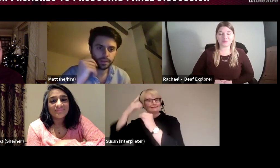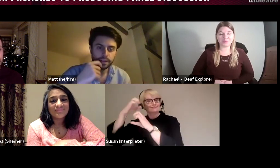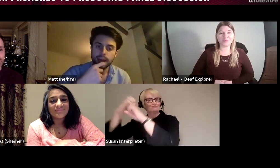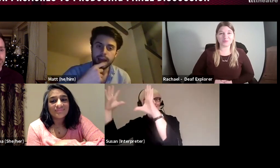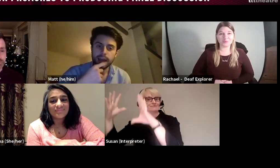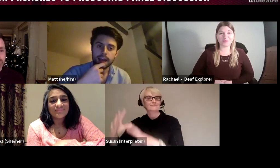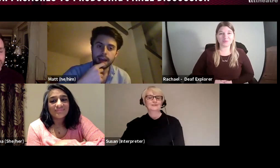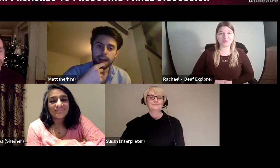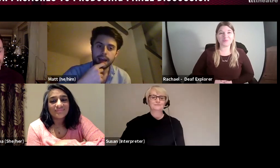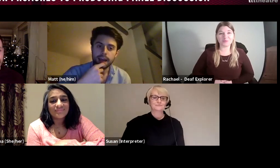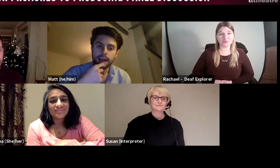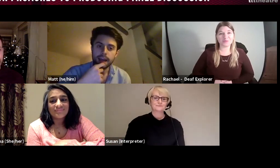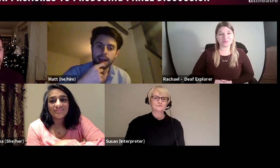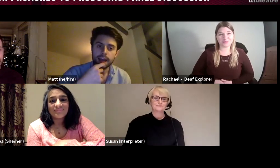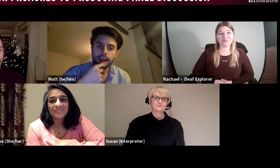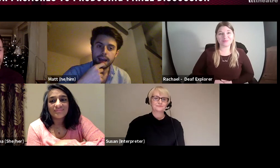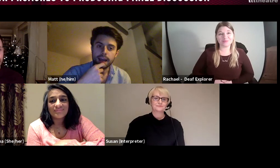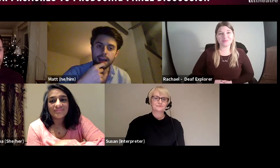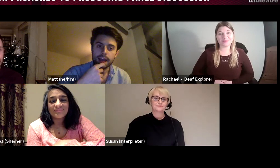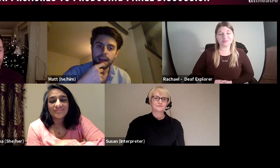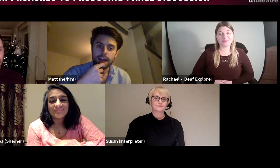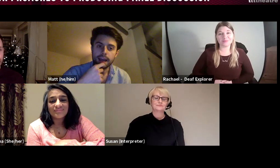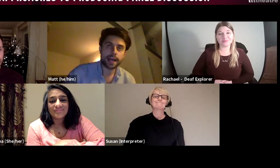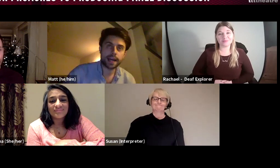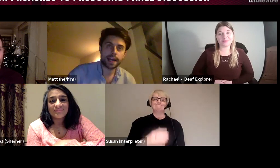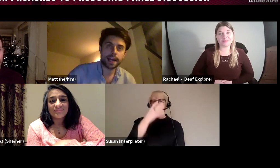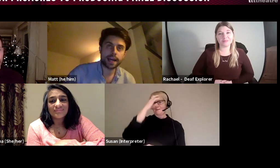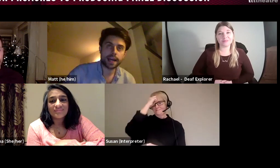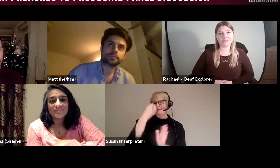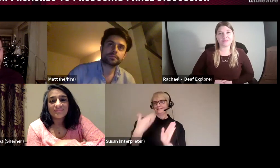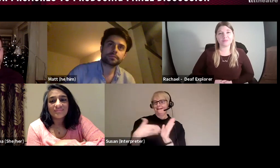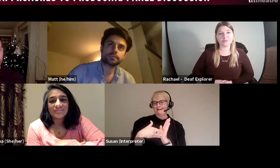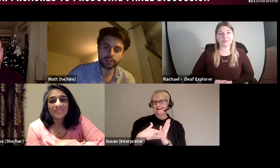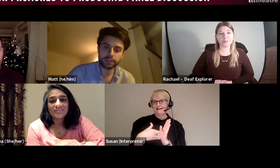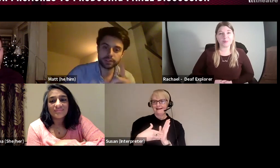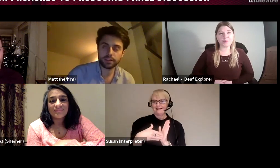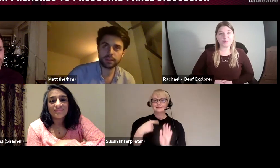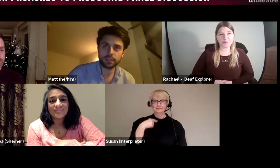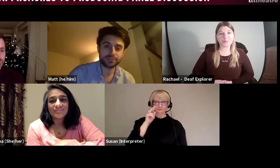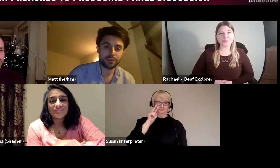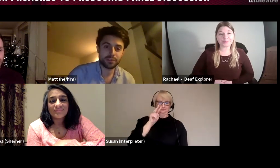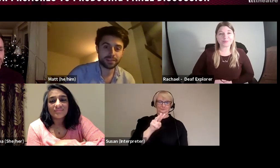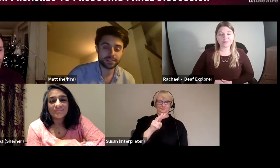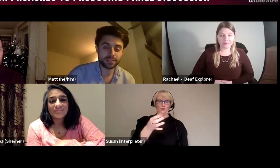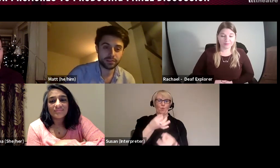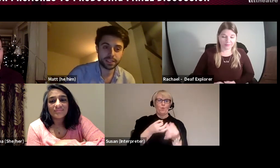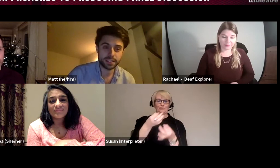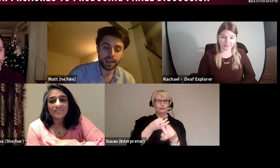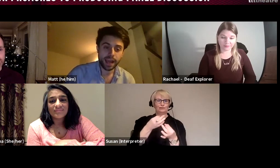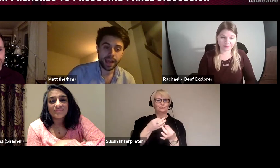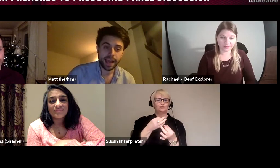I would add to that. I saw one of the questions in the Q&A also about insecurities, and